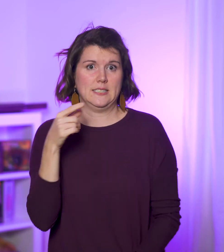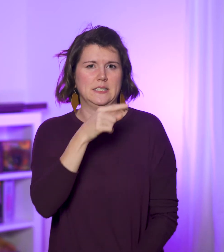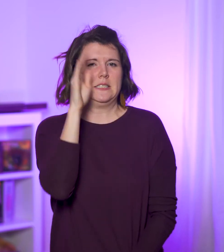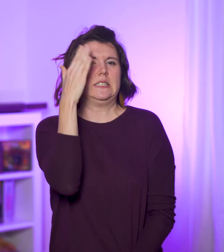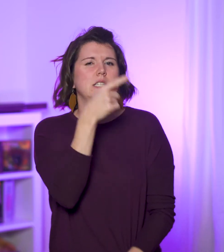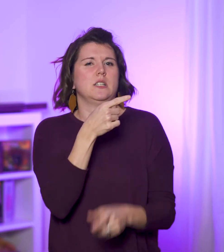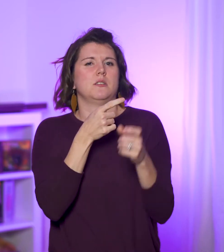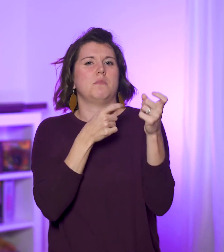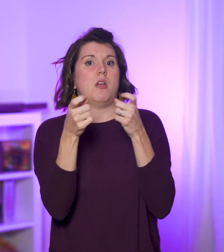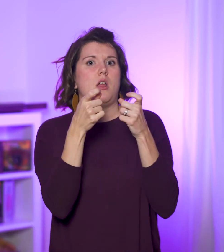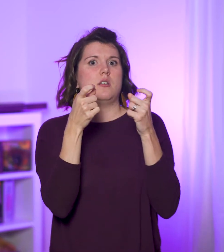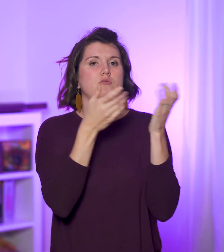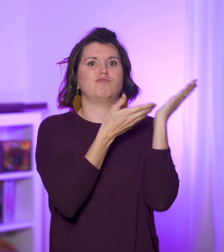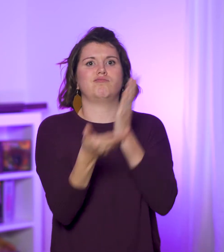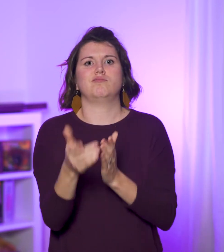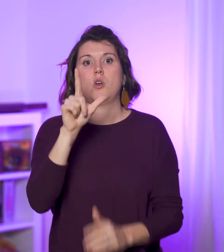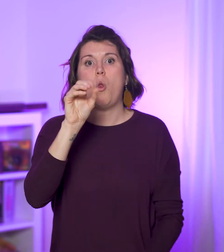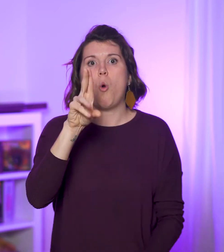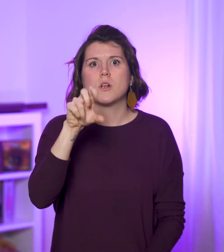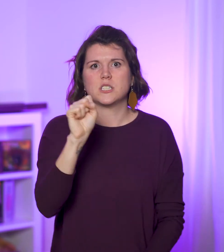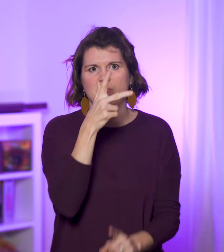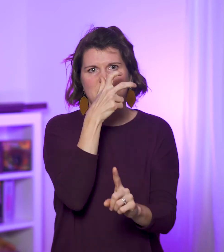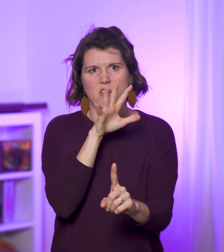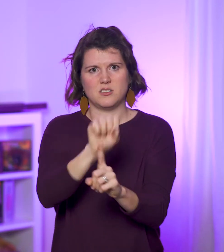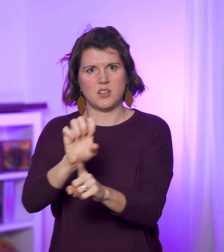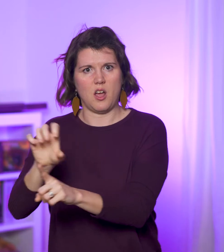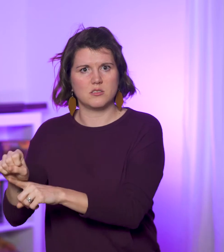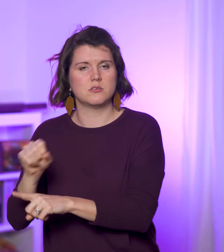He seems to manage a locust attack—